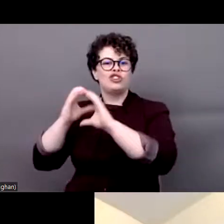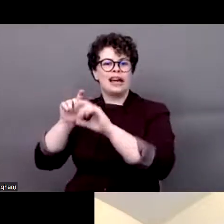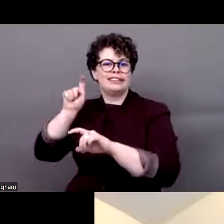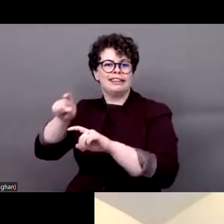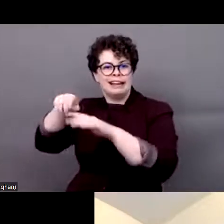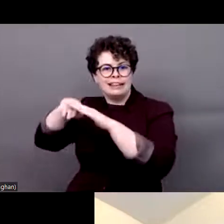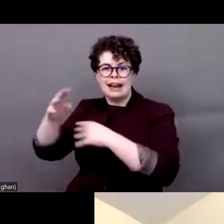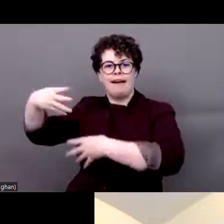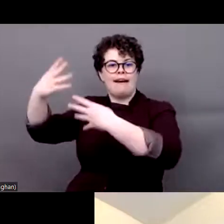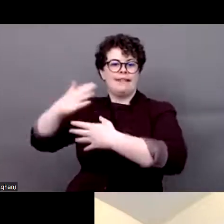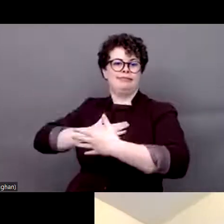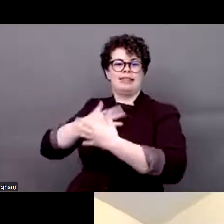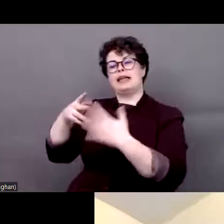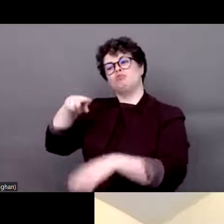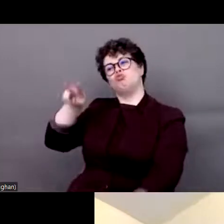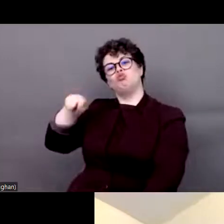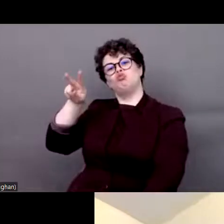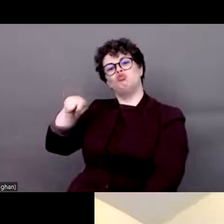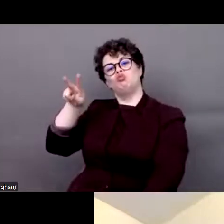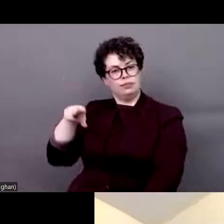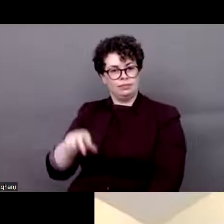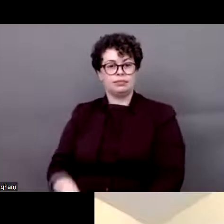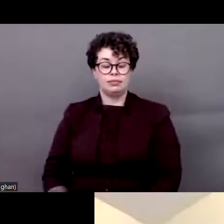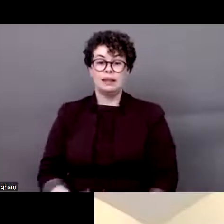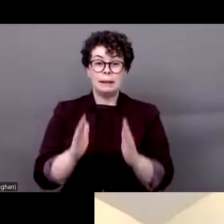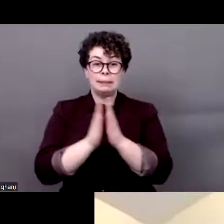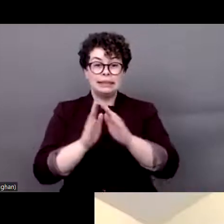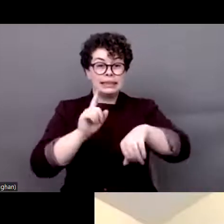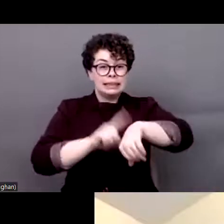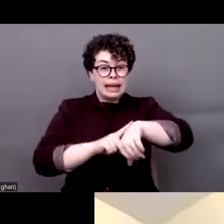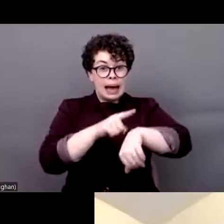a few seconds to enable the language